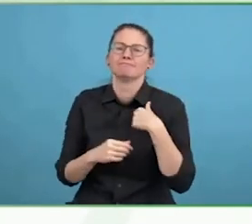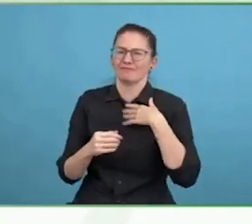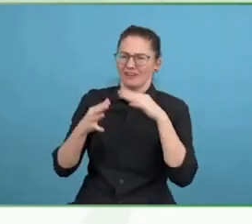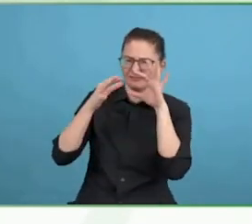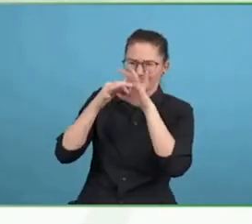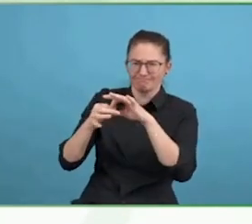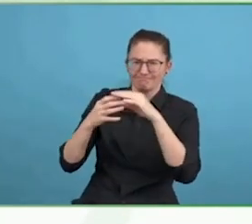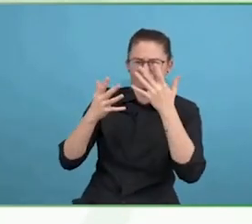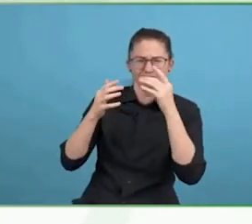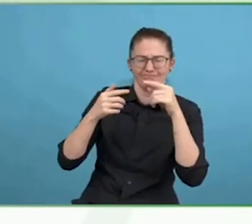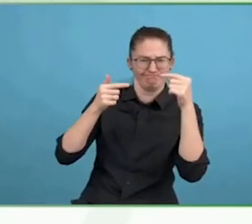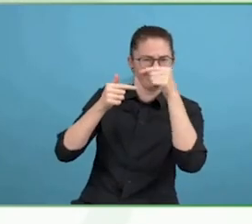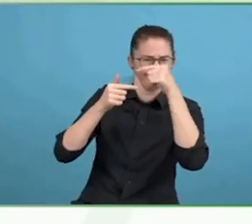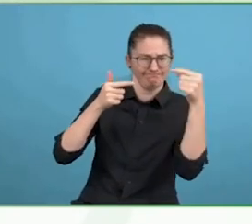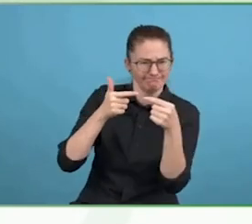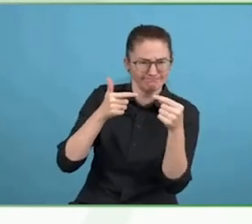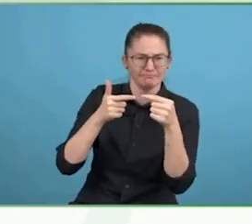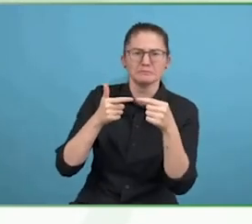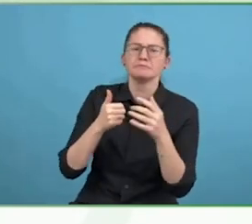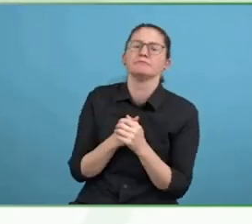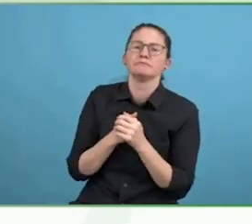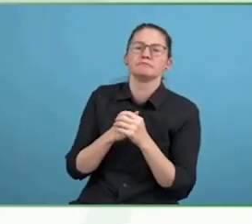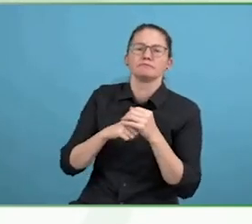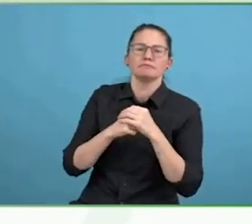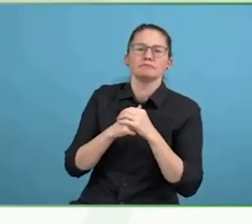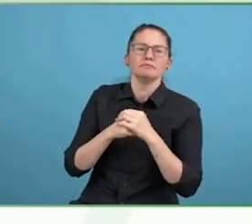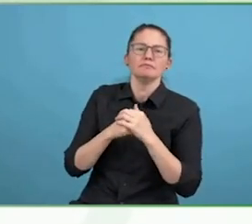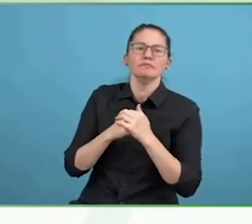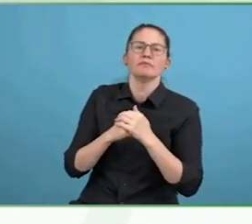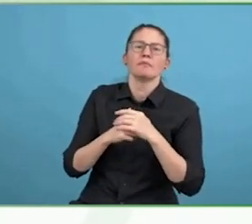I was in Cambodia, five years ago.